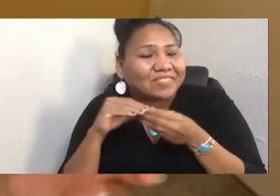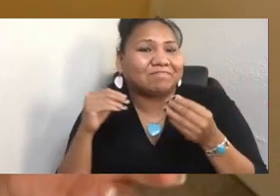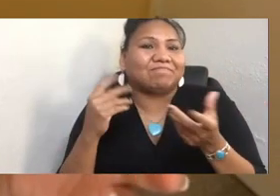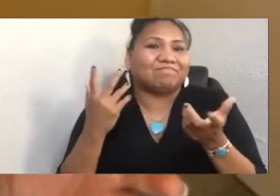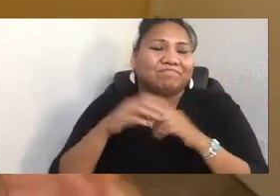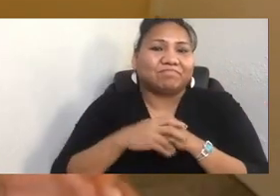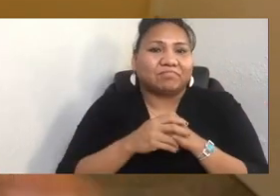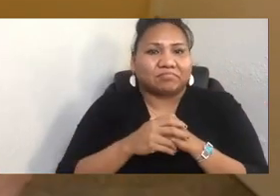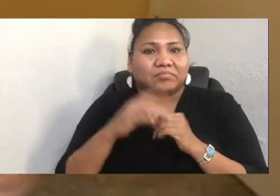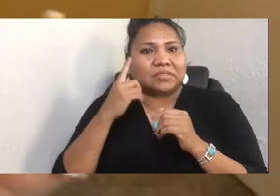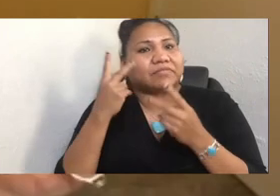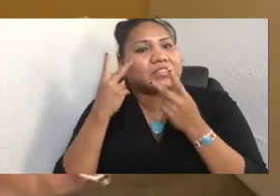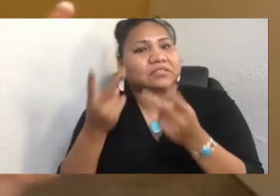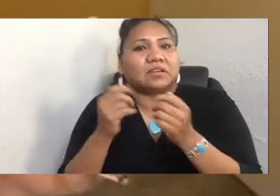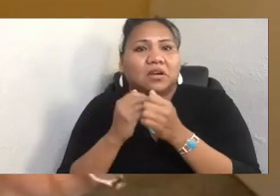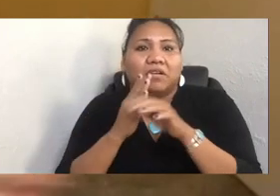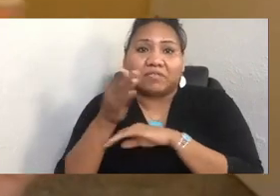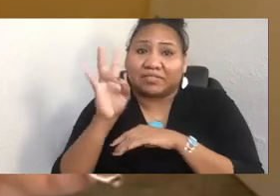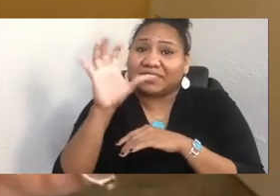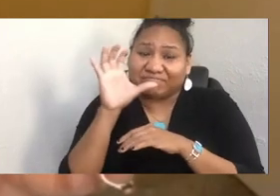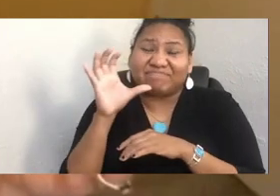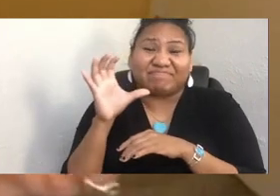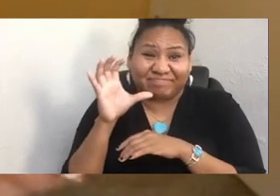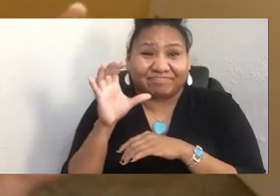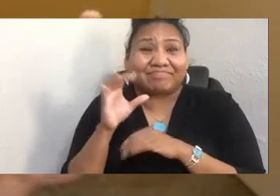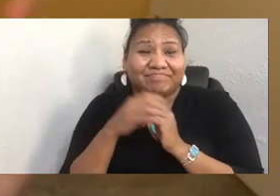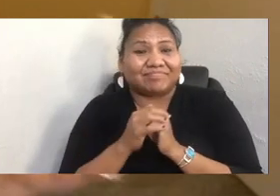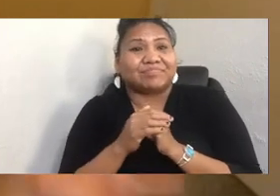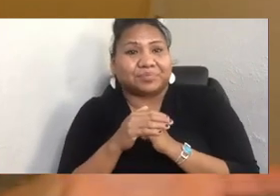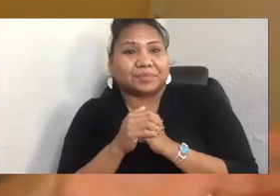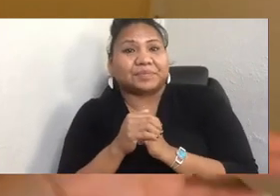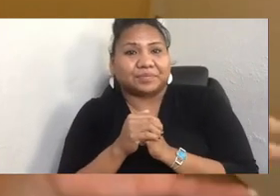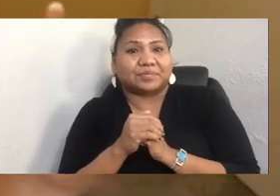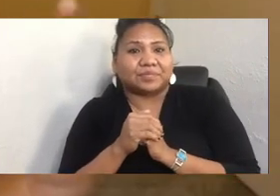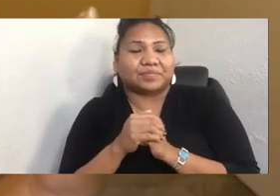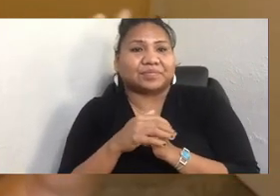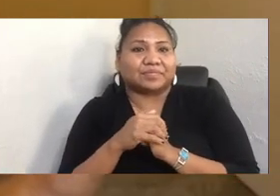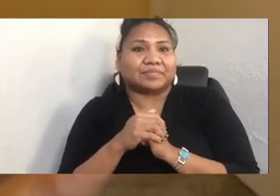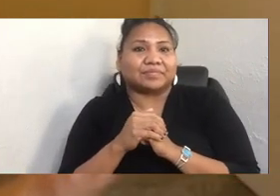So that's also been my dilemma, that there's just not--